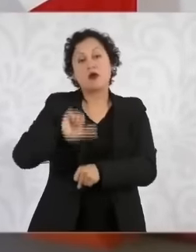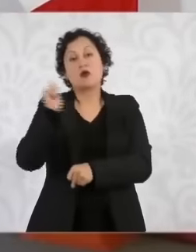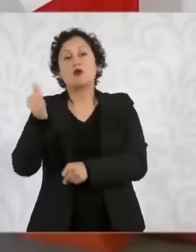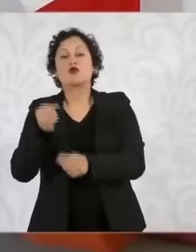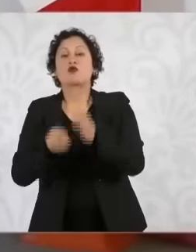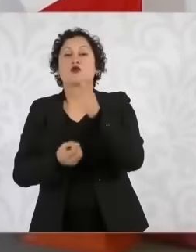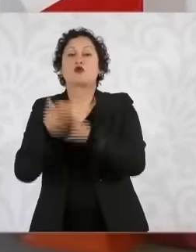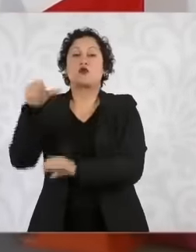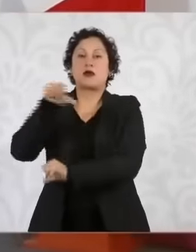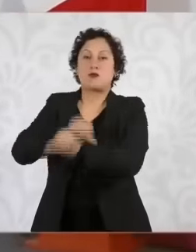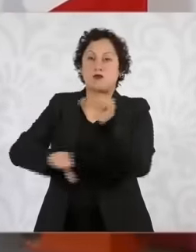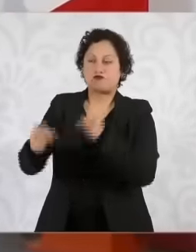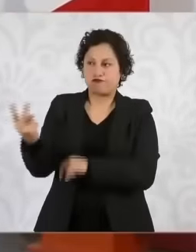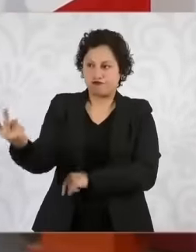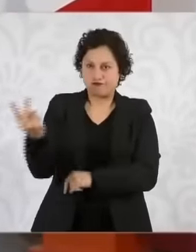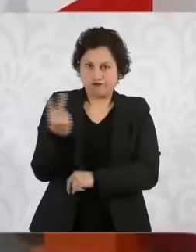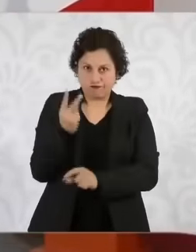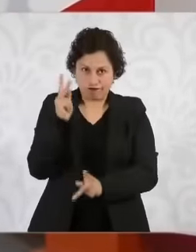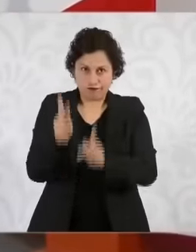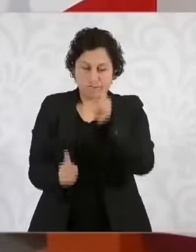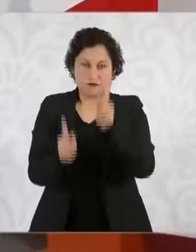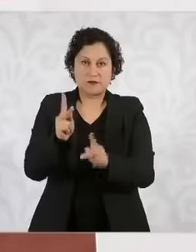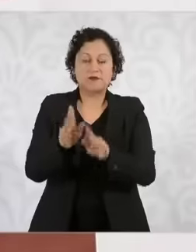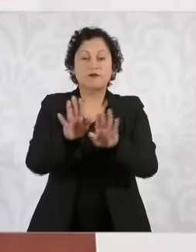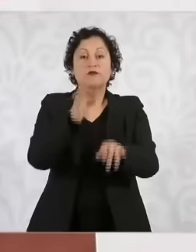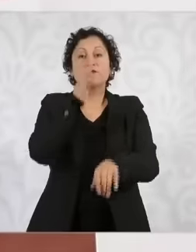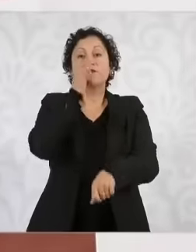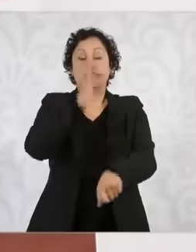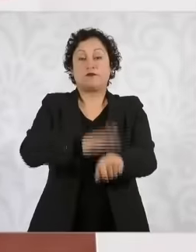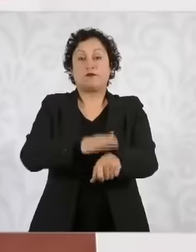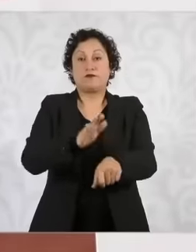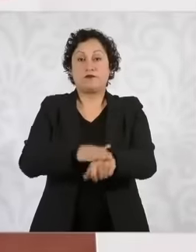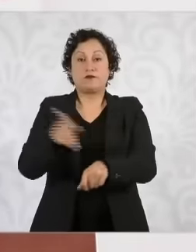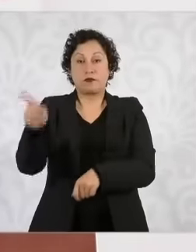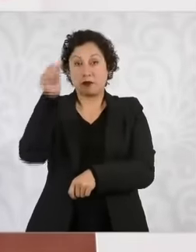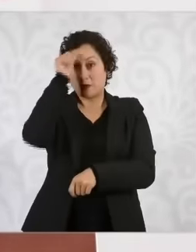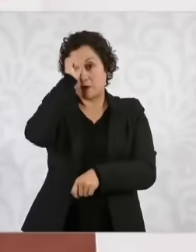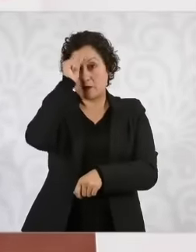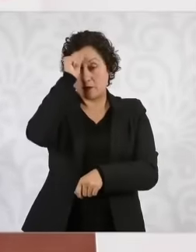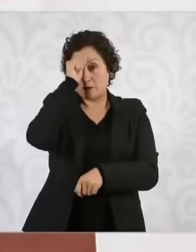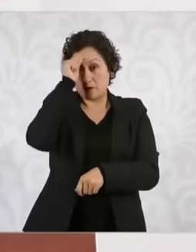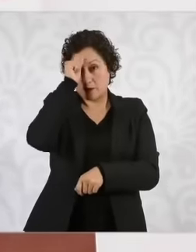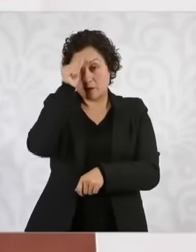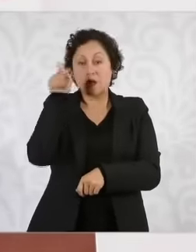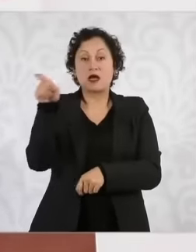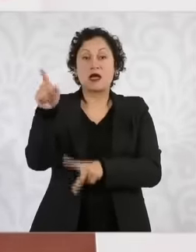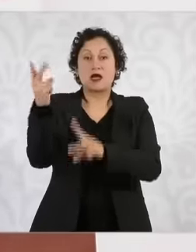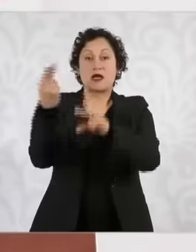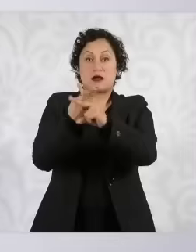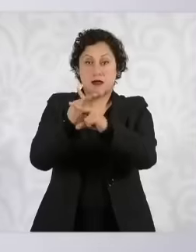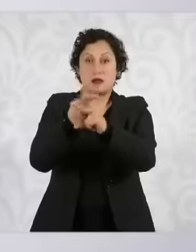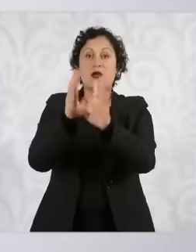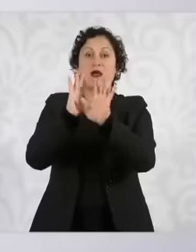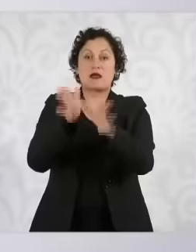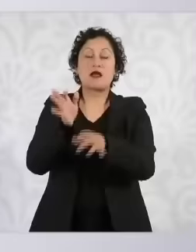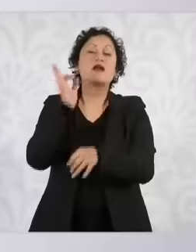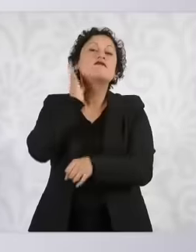in the case of the death of the father already attracted the investigation by the attorney general of